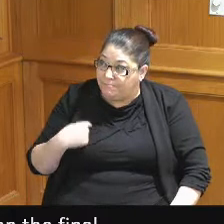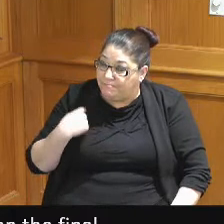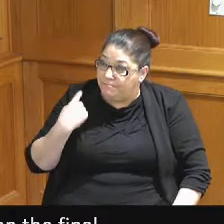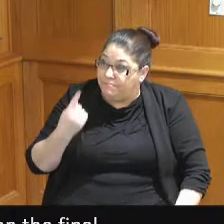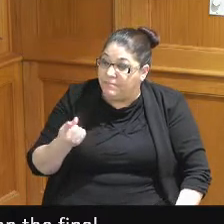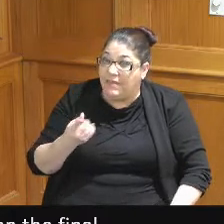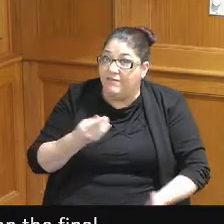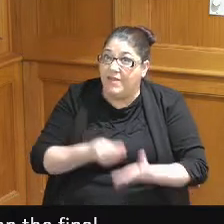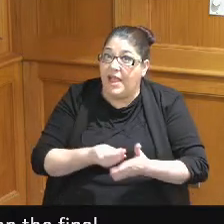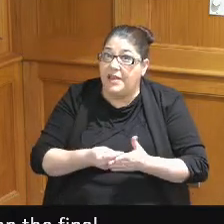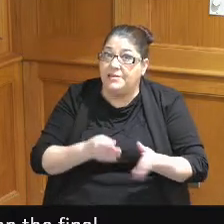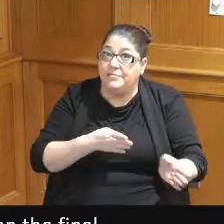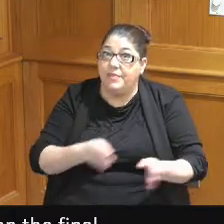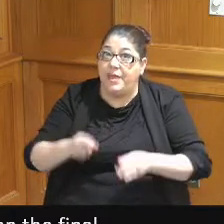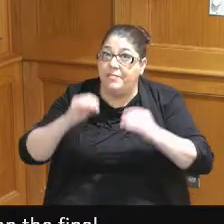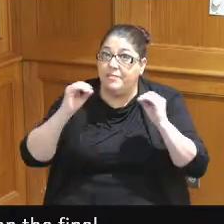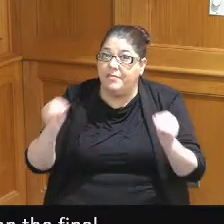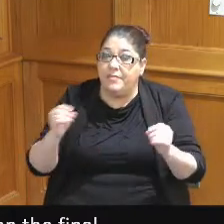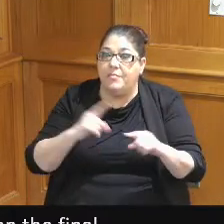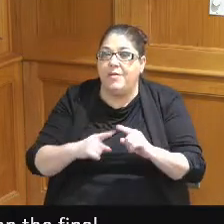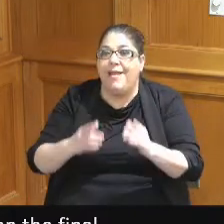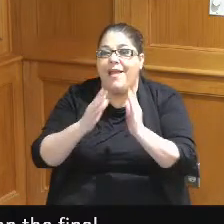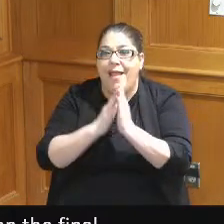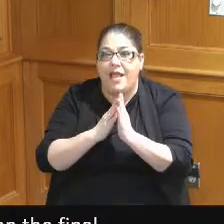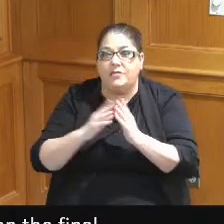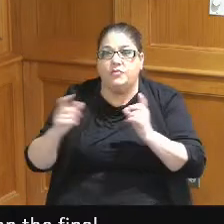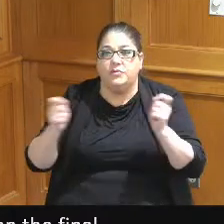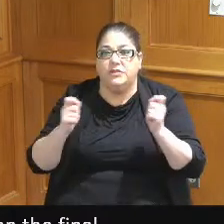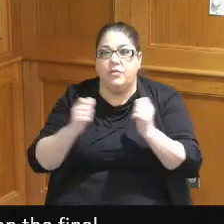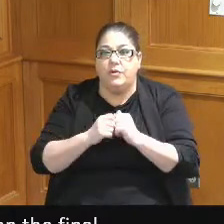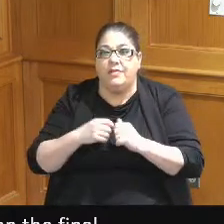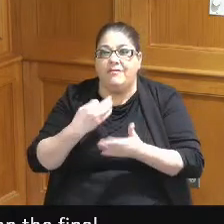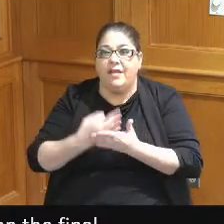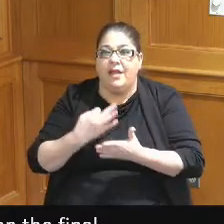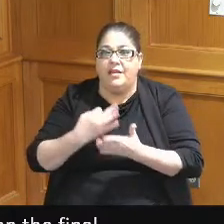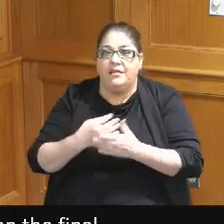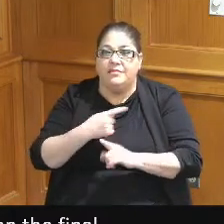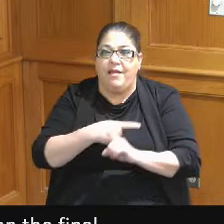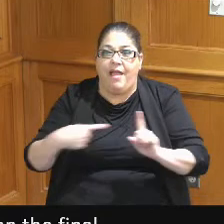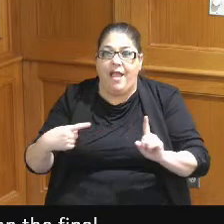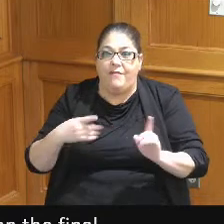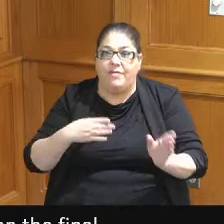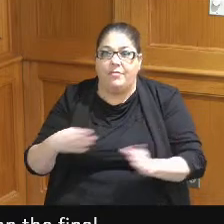plan but we're asked to deal with the financing a half of the plan but not with the plan of the